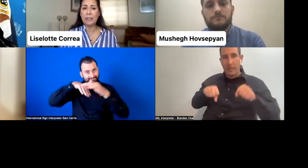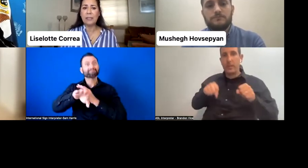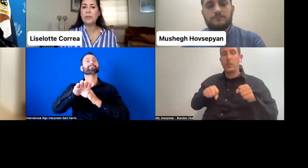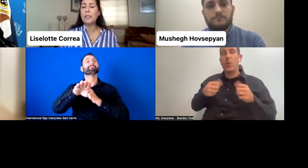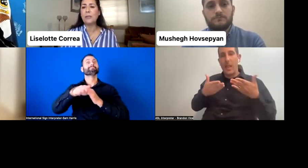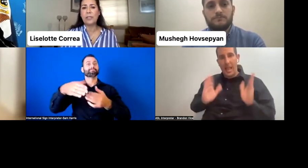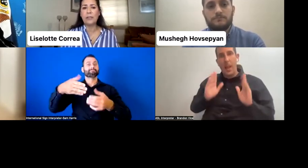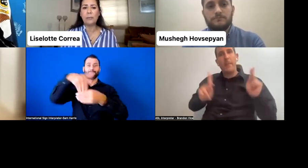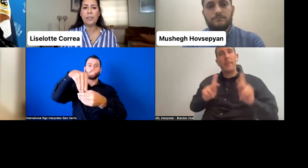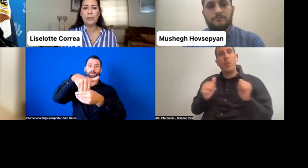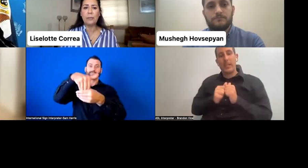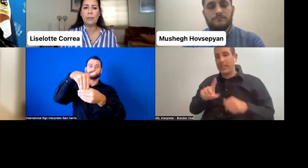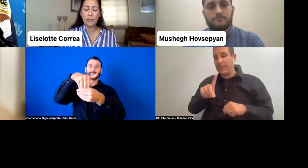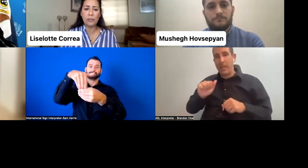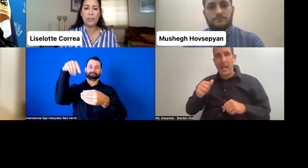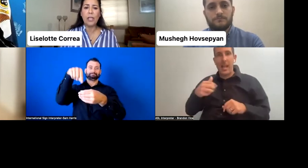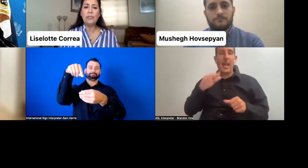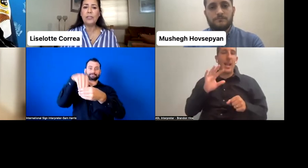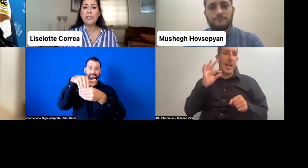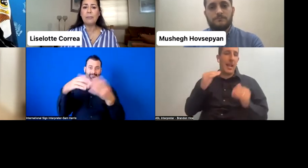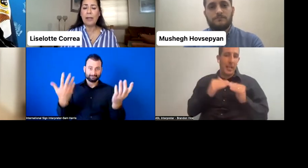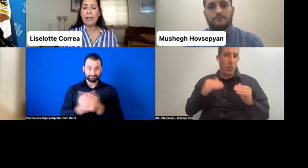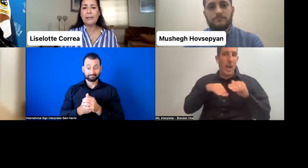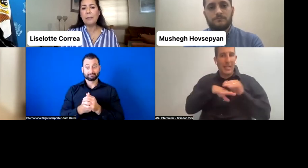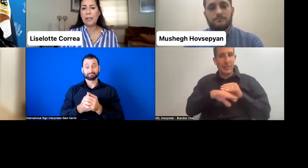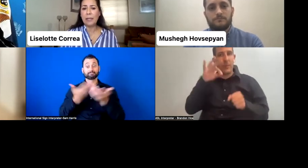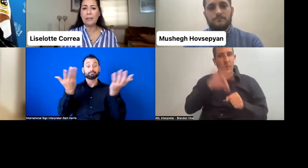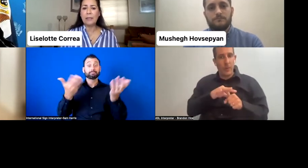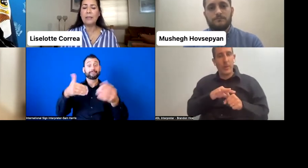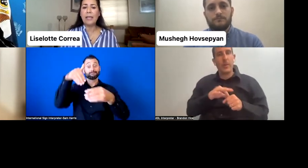it must be considered measures such as Braille templates, sign